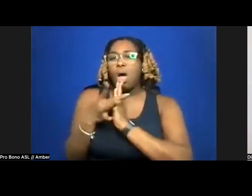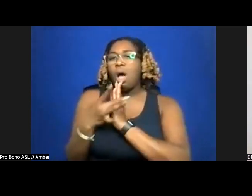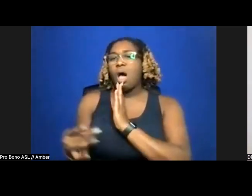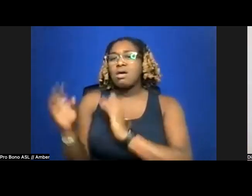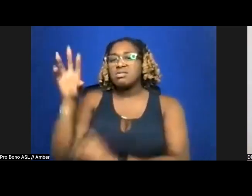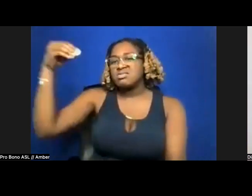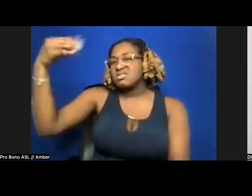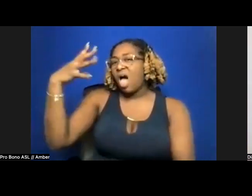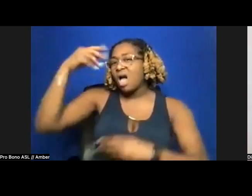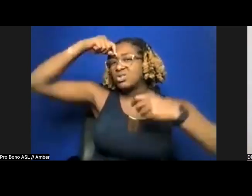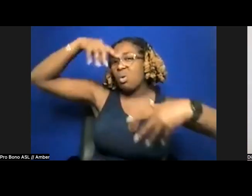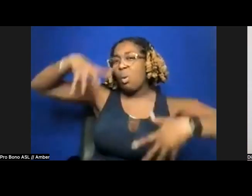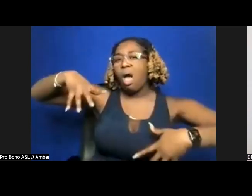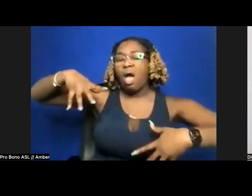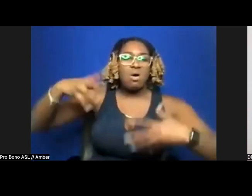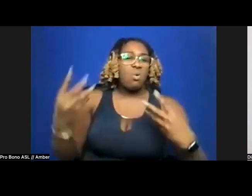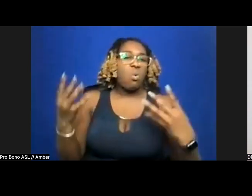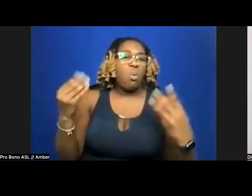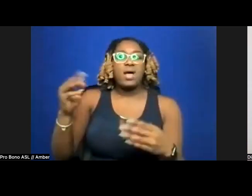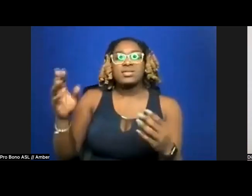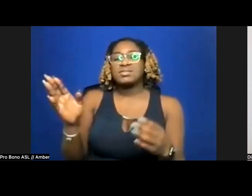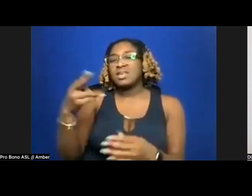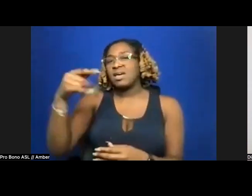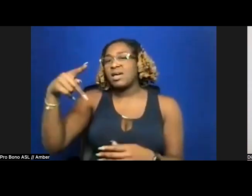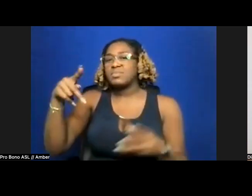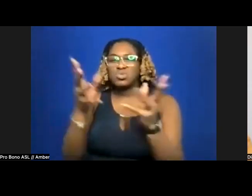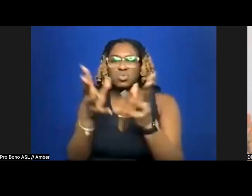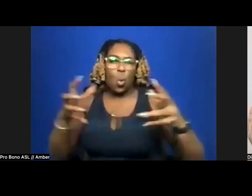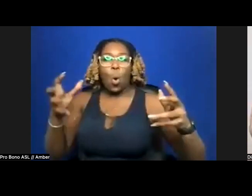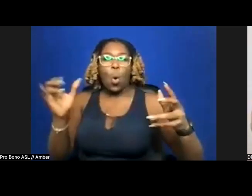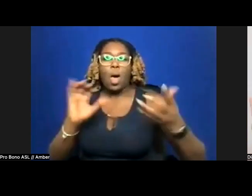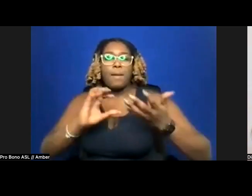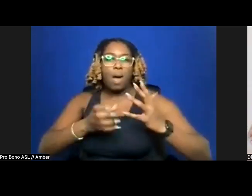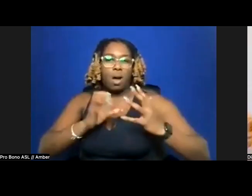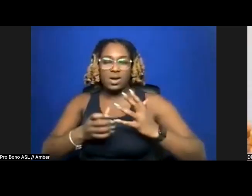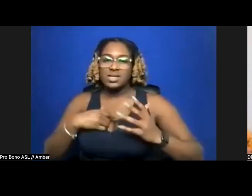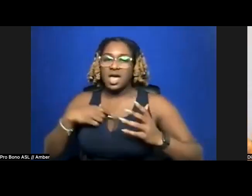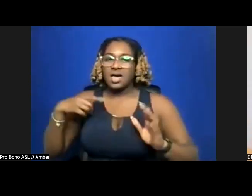sweetened, wet. Hips swollen like berries. When I jezebel in the marmalade light of a street lamp,